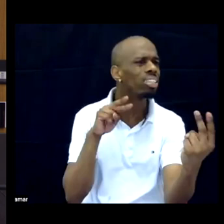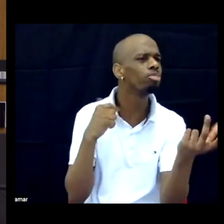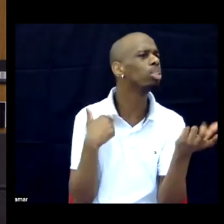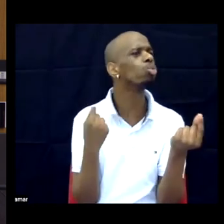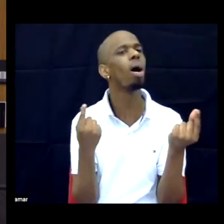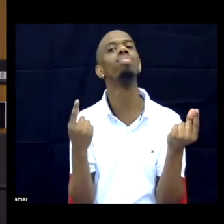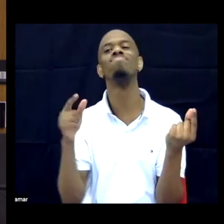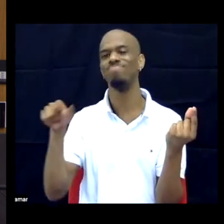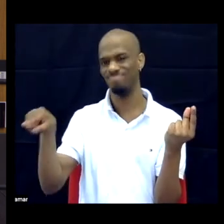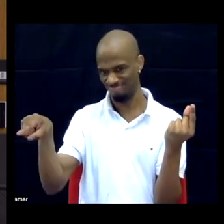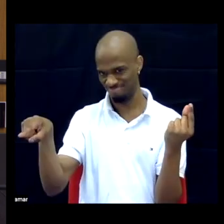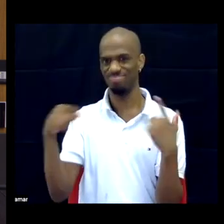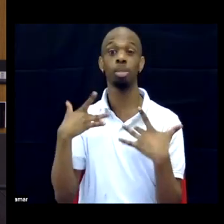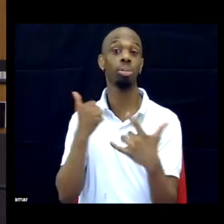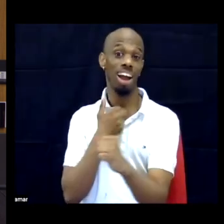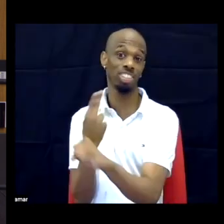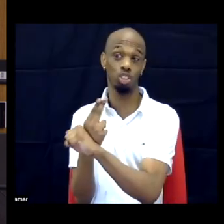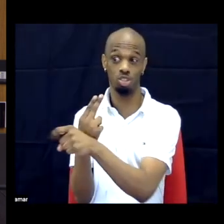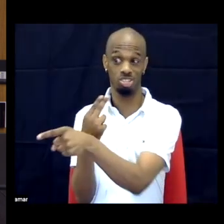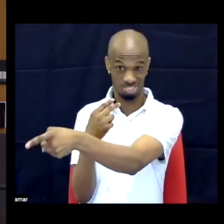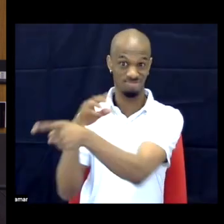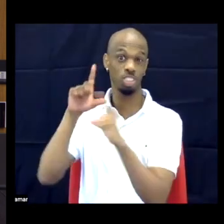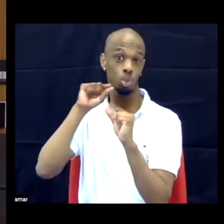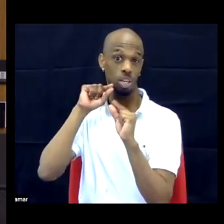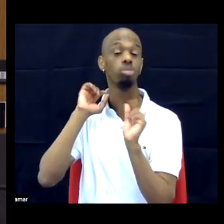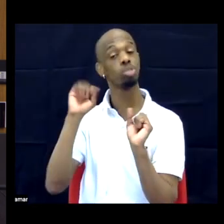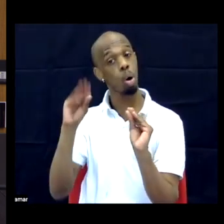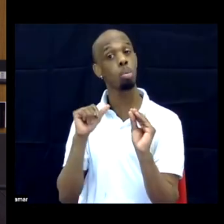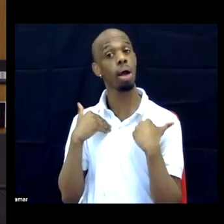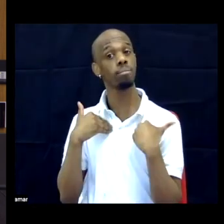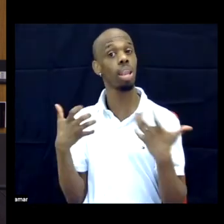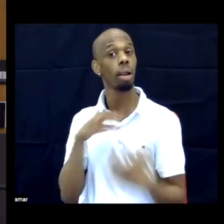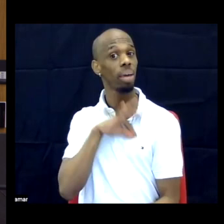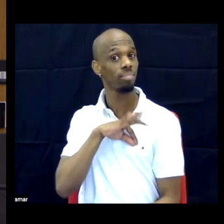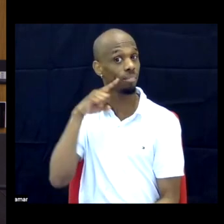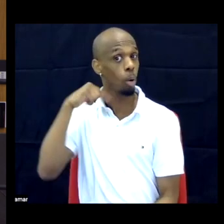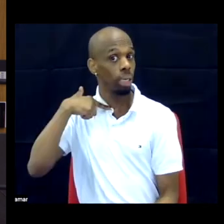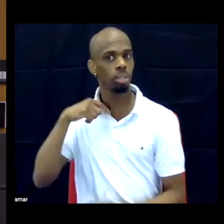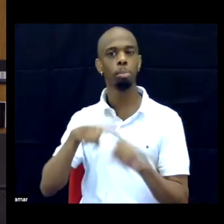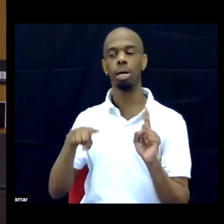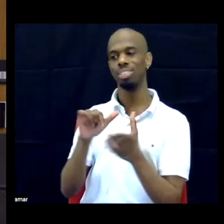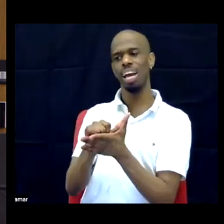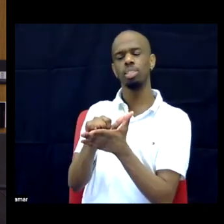So, I get a lot out of it, but I do think it has become a way for me to circulate the